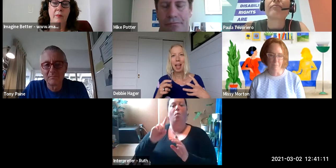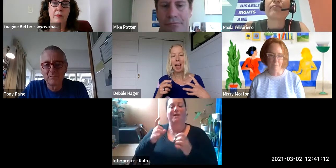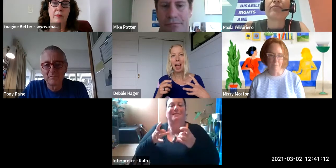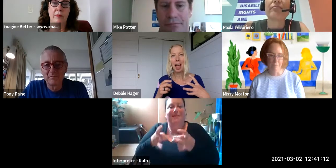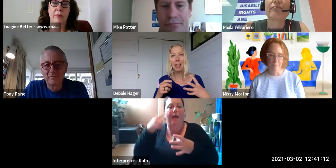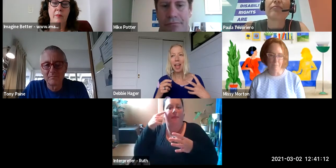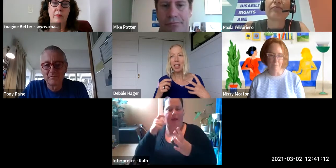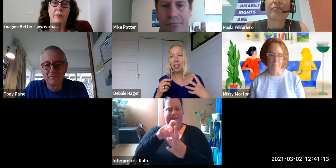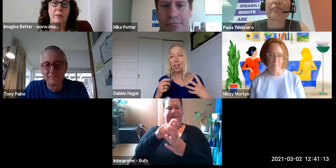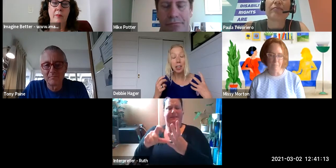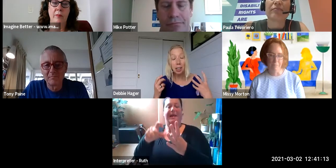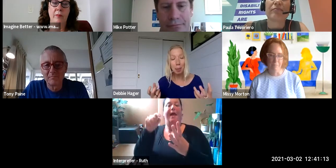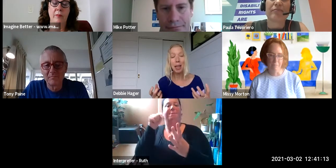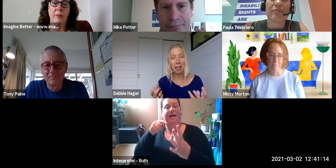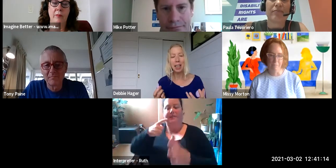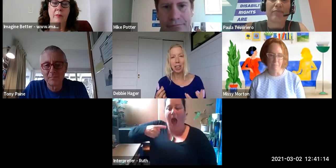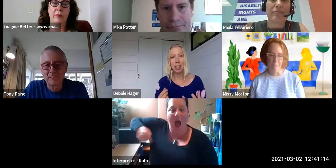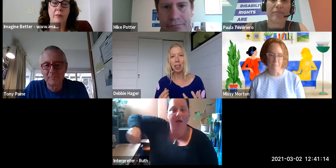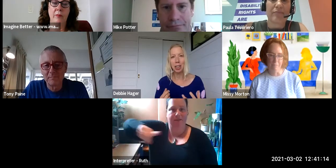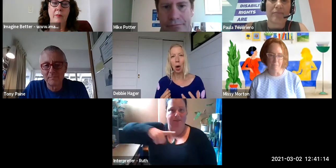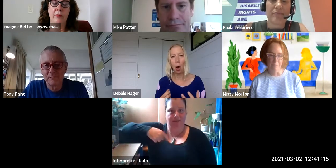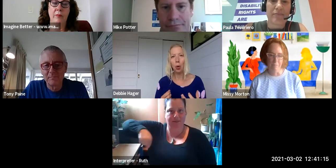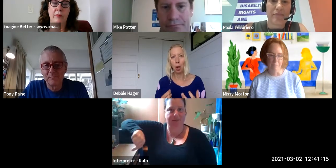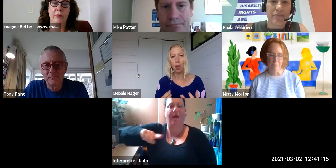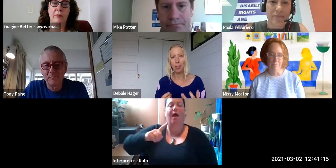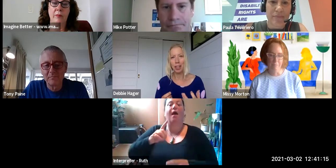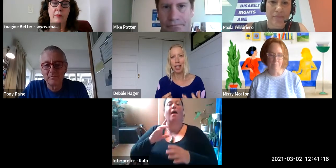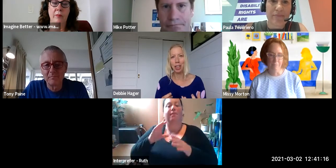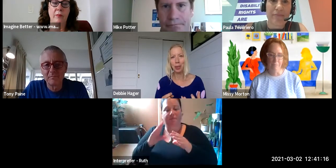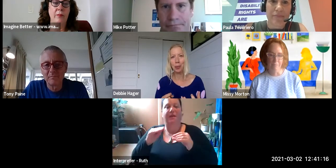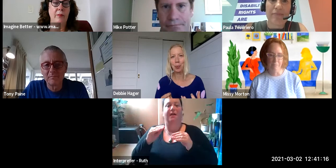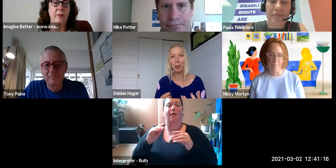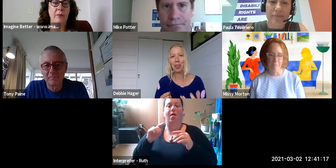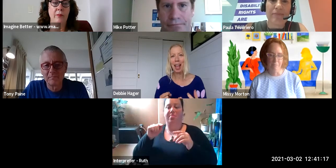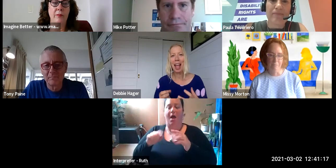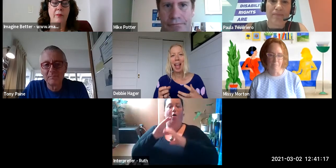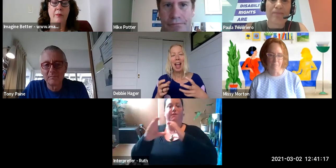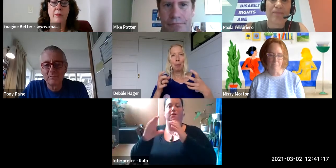of expertise and people involved and opportunities like this today are the very sorts of opportunities